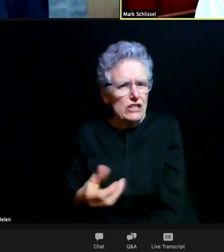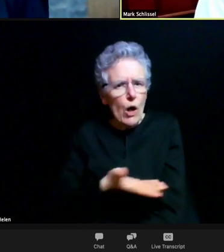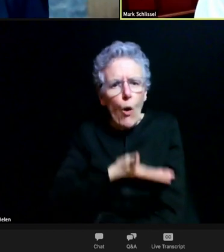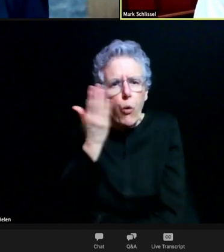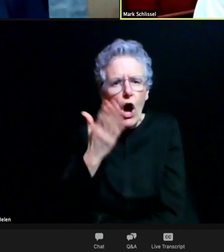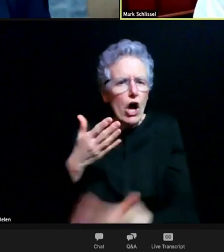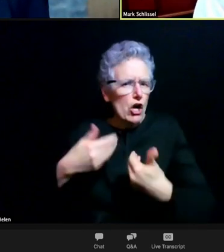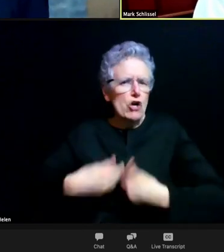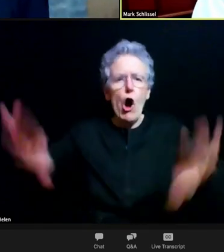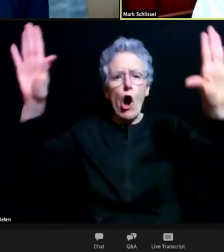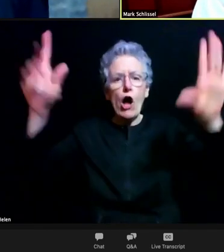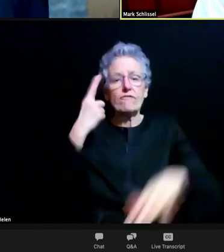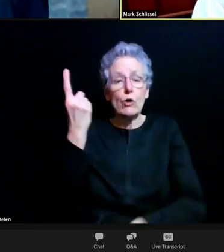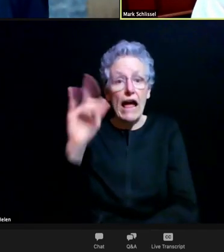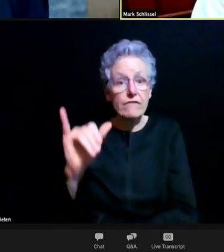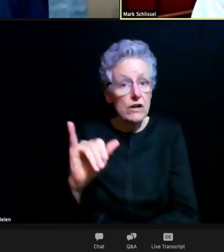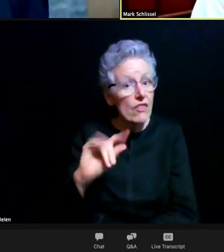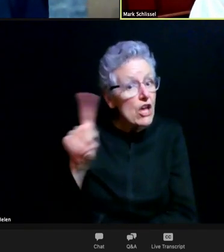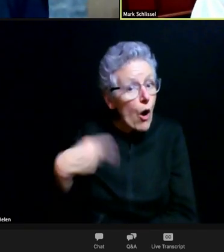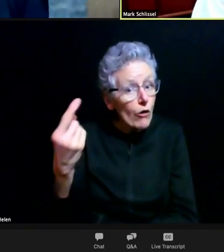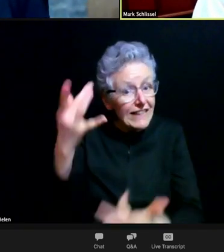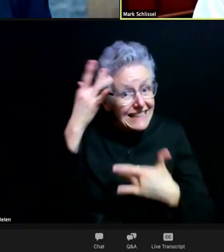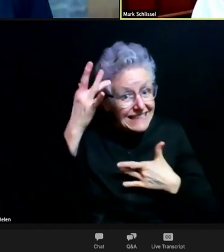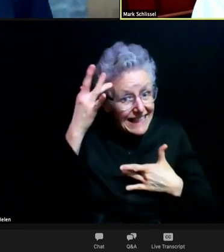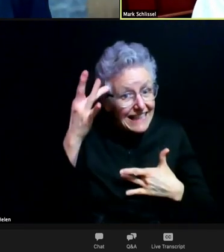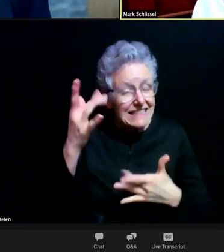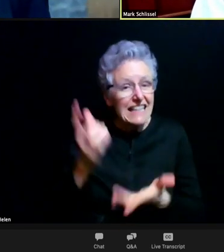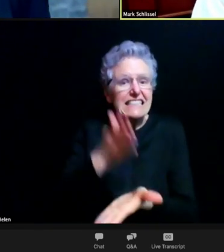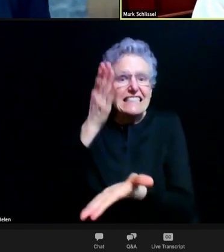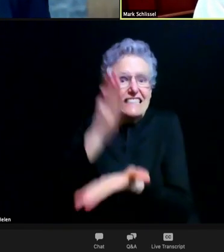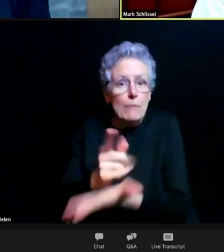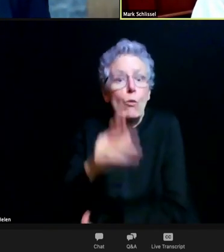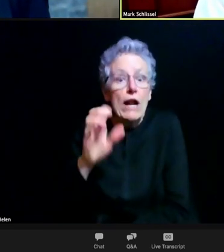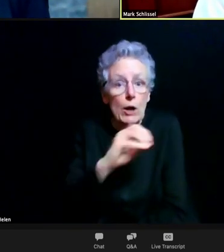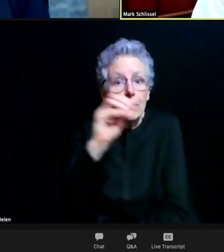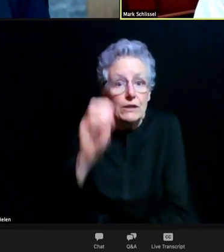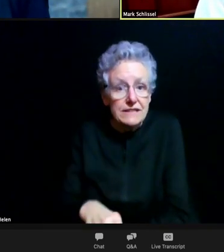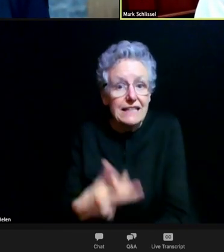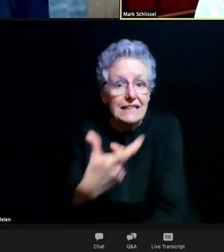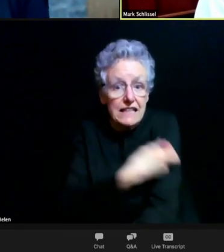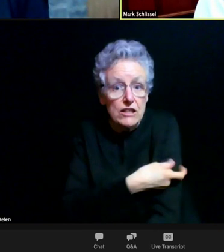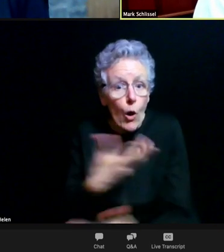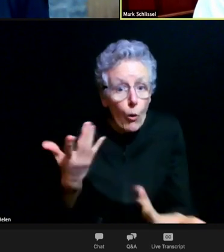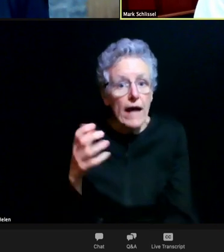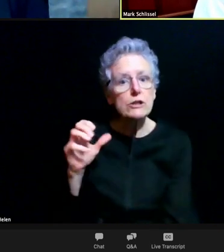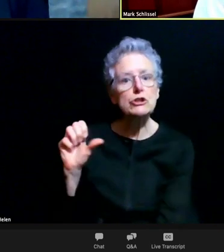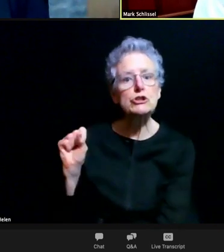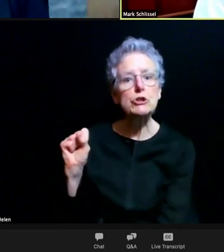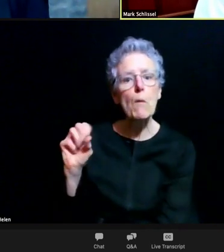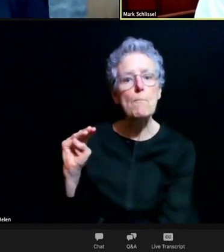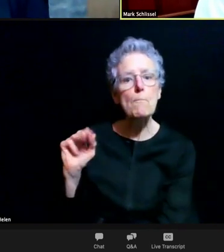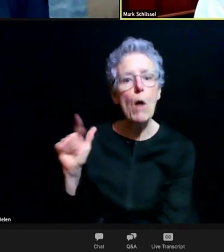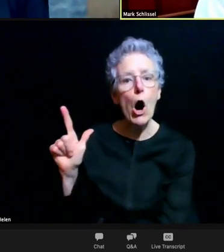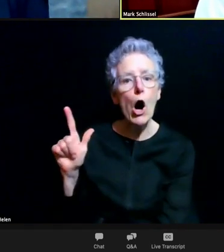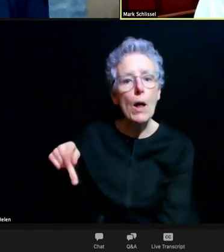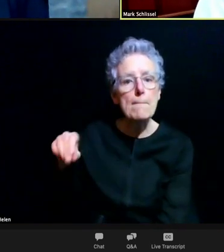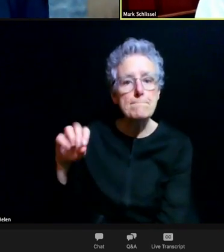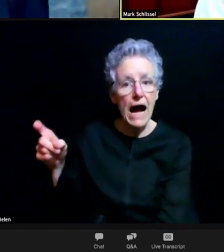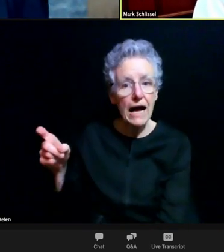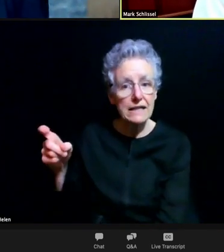The only disease that's known to have been eradicated on earth through vaccination is Smallpox. Polio, we're getting closer and closer.